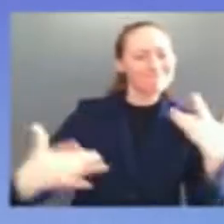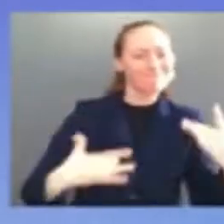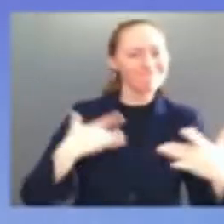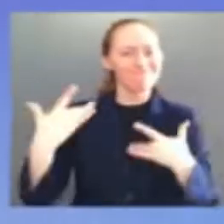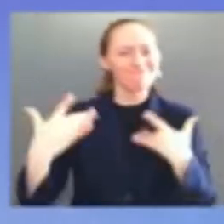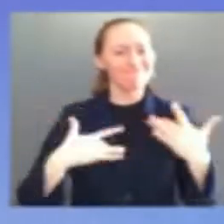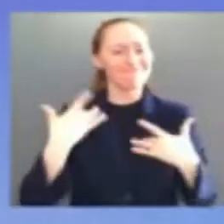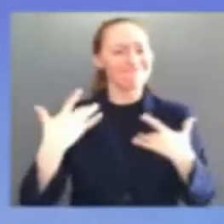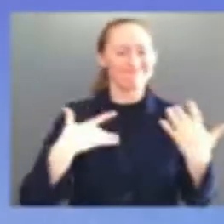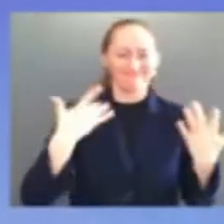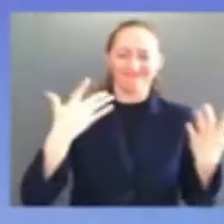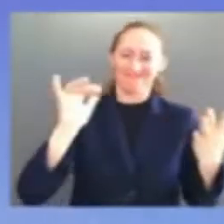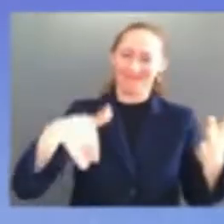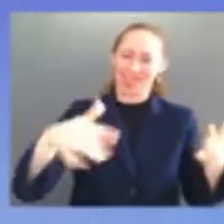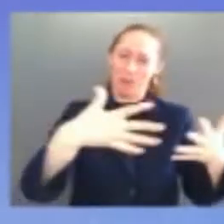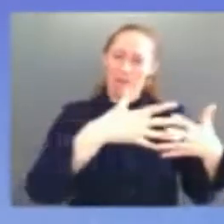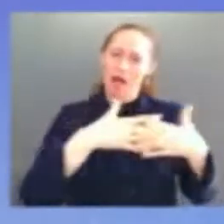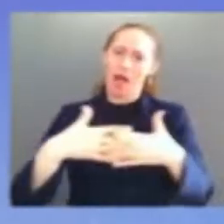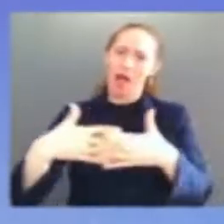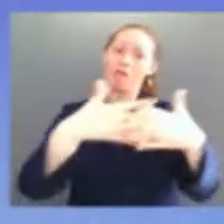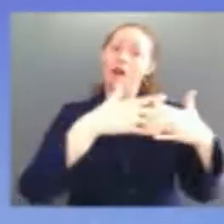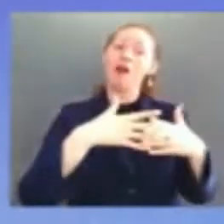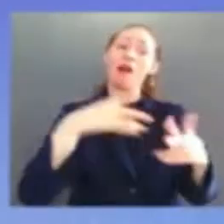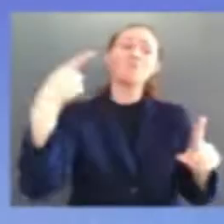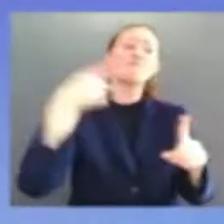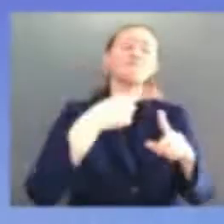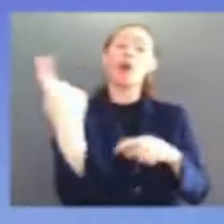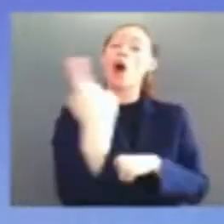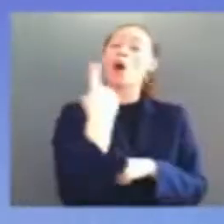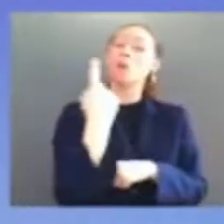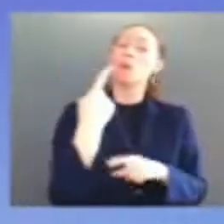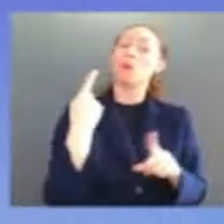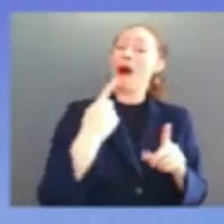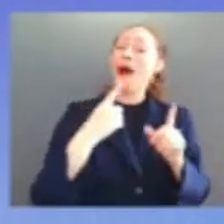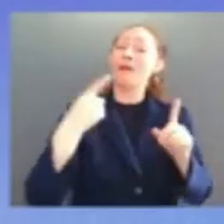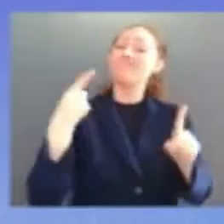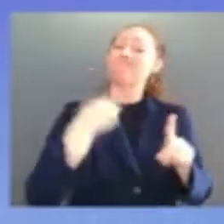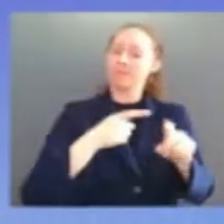justice breyer talked about it when he came to the white house in january to announce his retirement